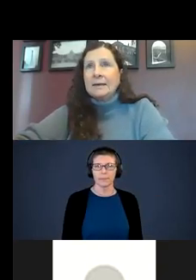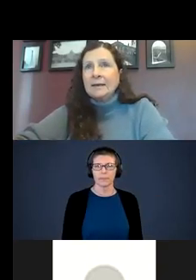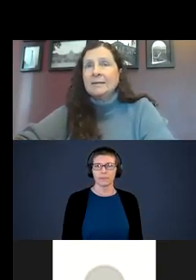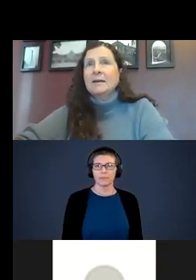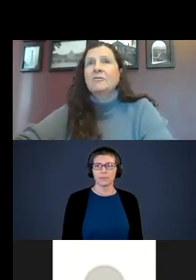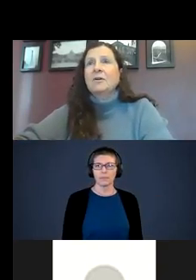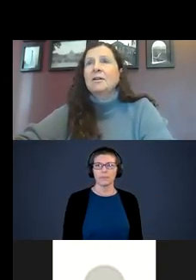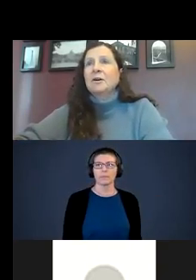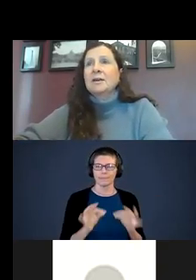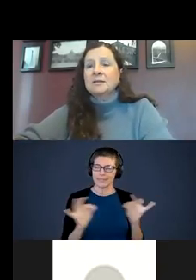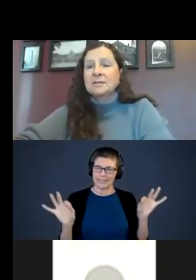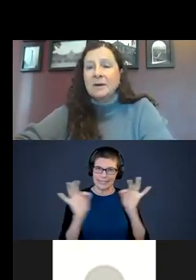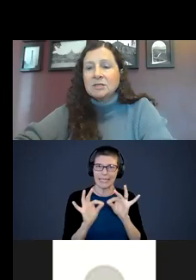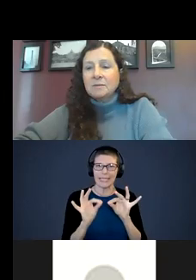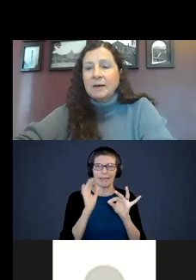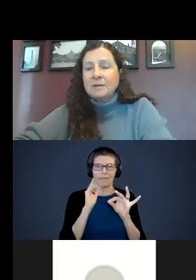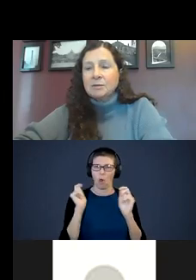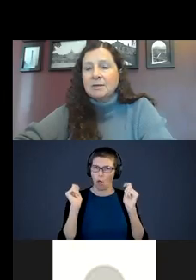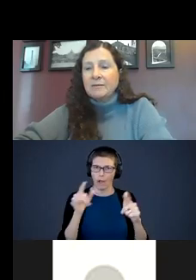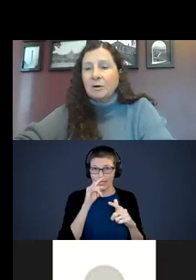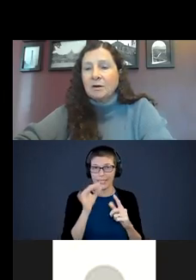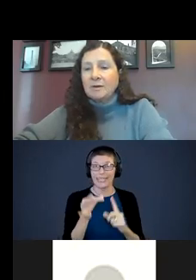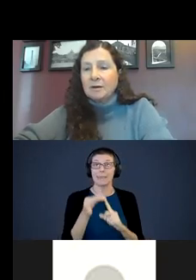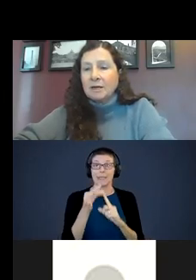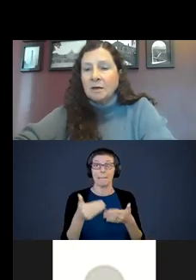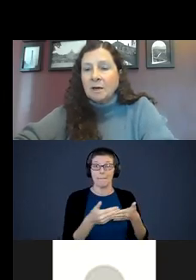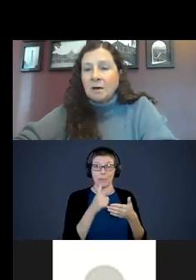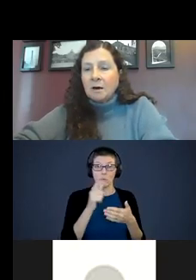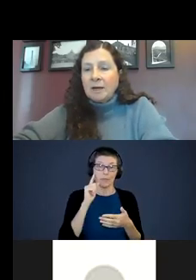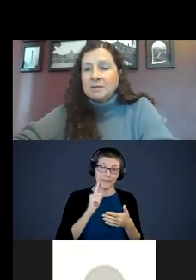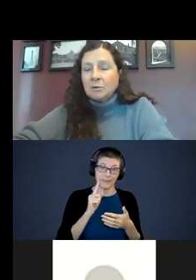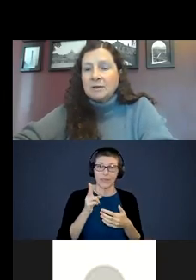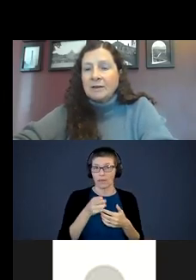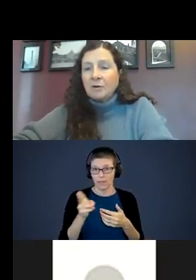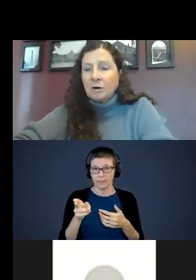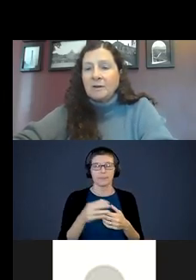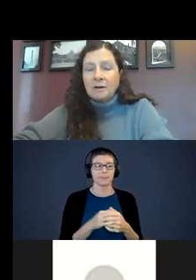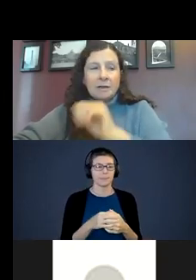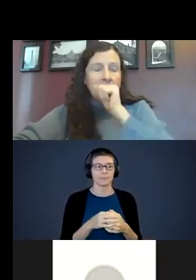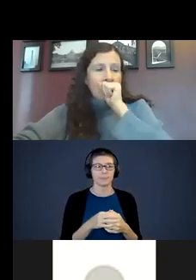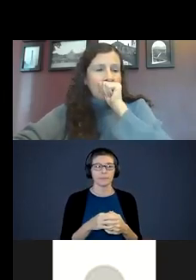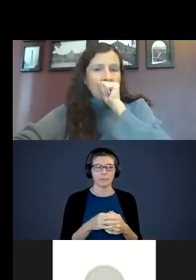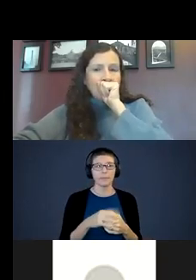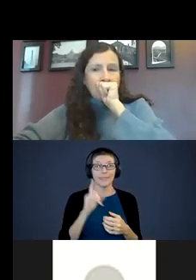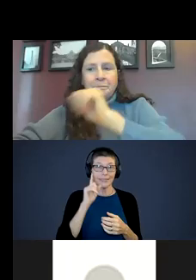Key thing for all our babies, especially for babies who are hard of hearing -